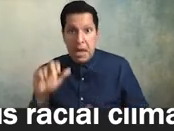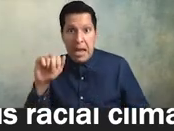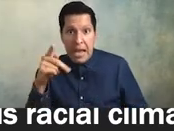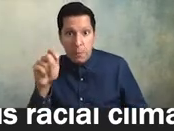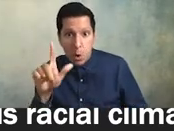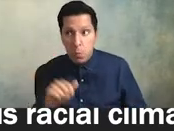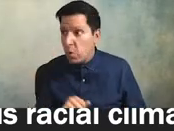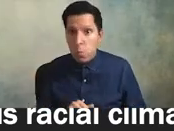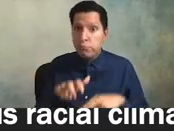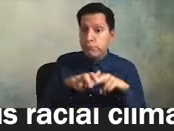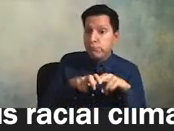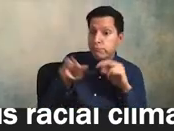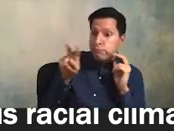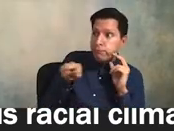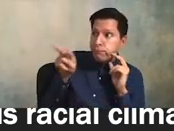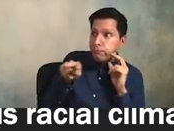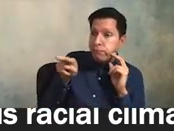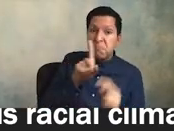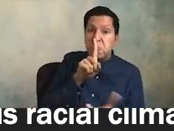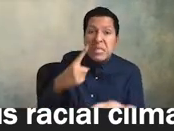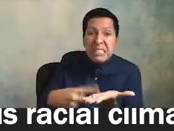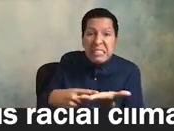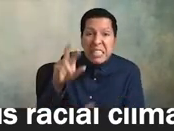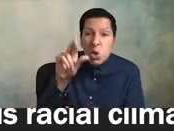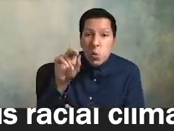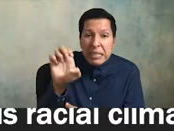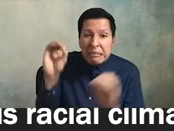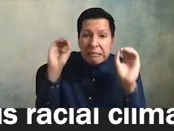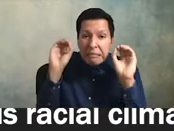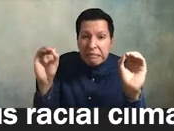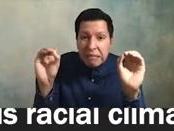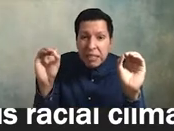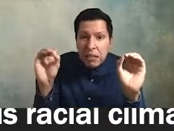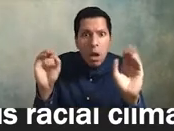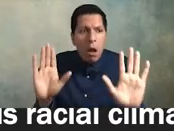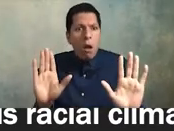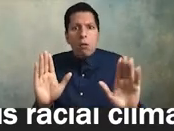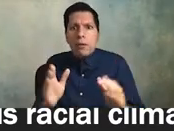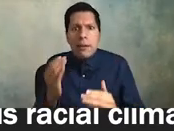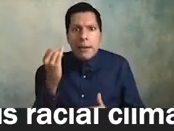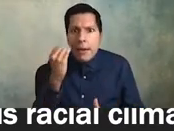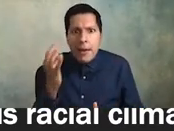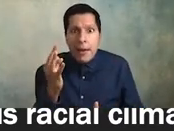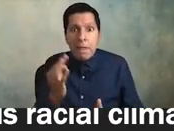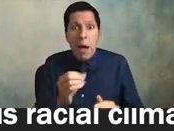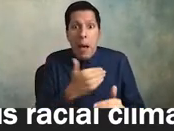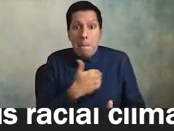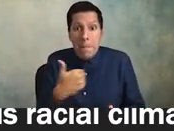still not a word about race even when there's a member of the equity task force who's from the